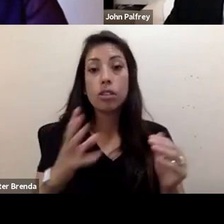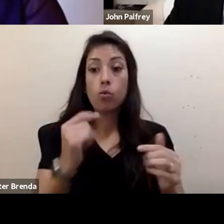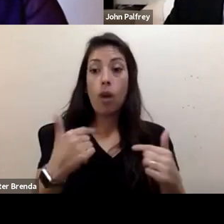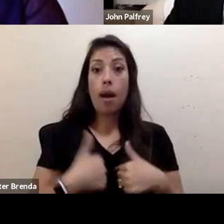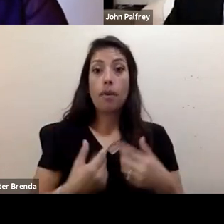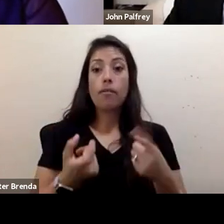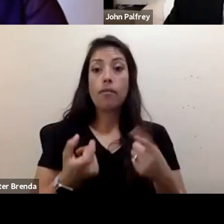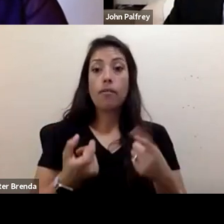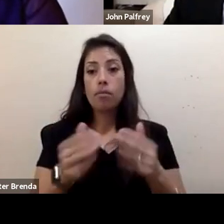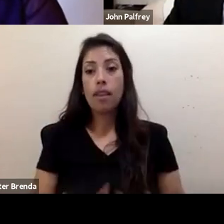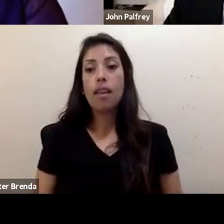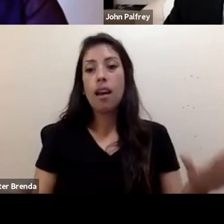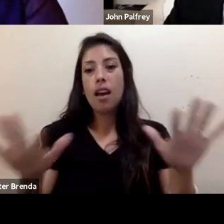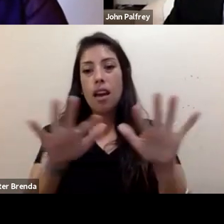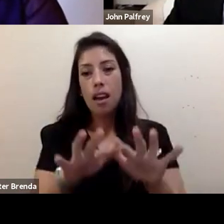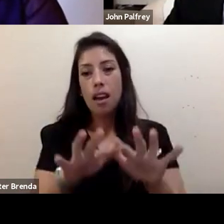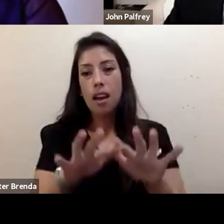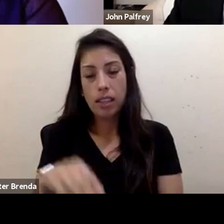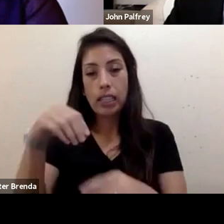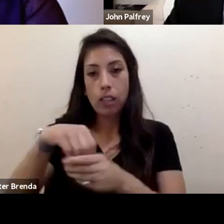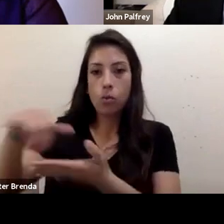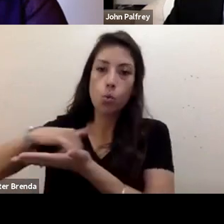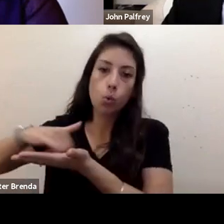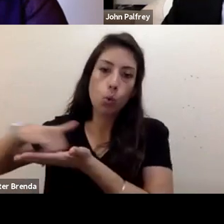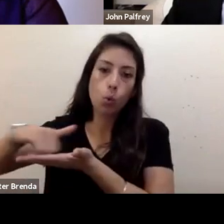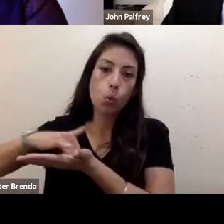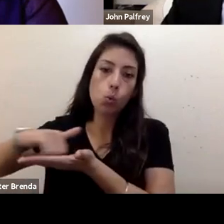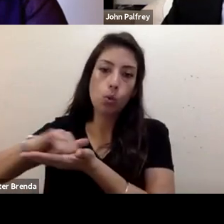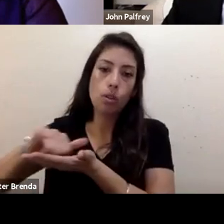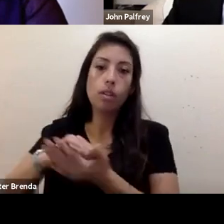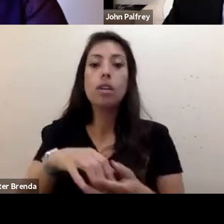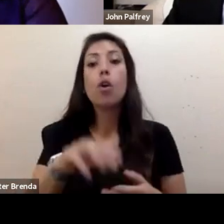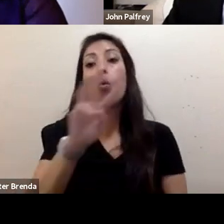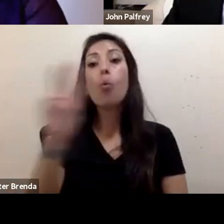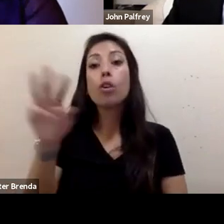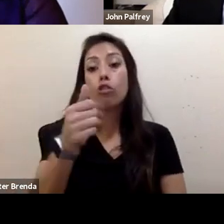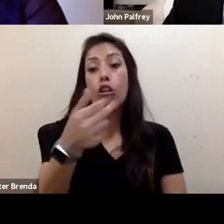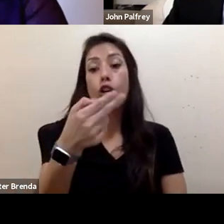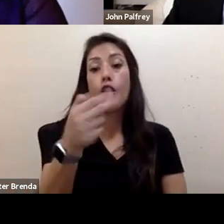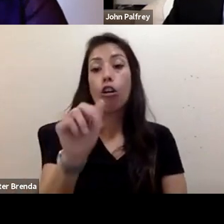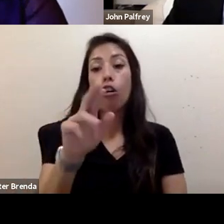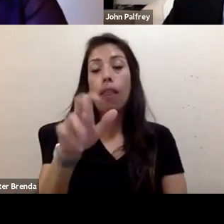of the Lenape people in New York City, particularly West Harlem. As a visual description,